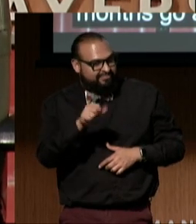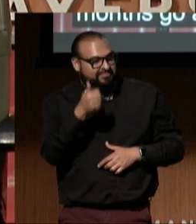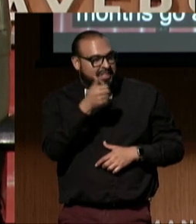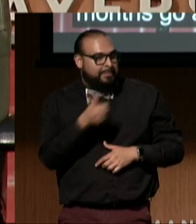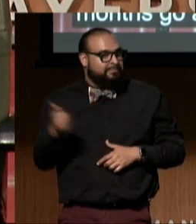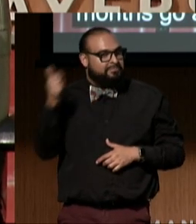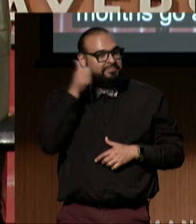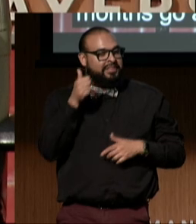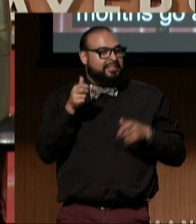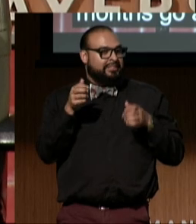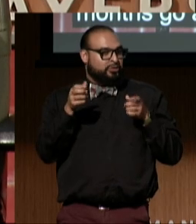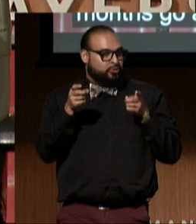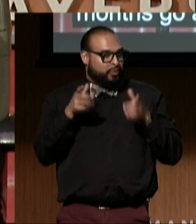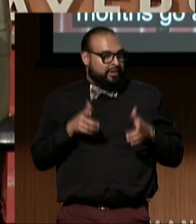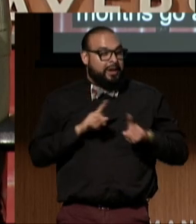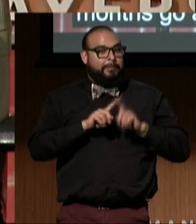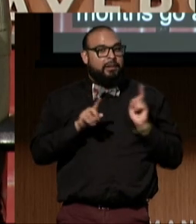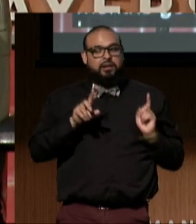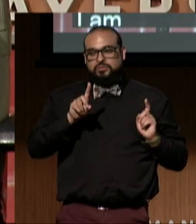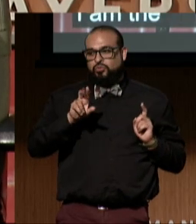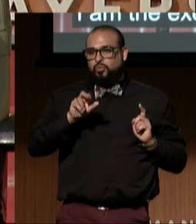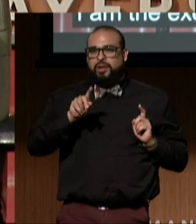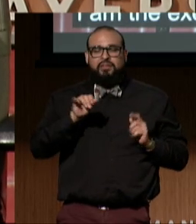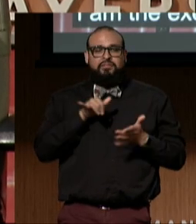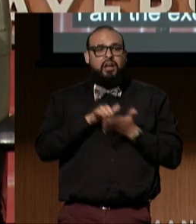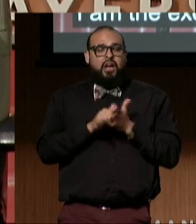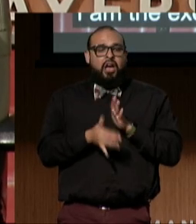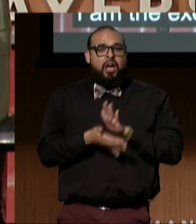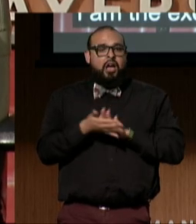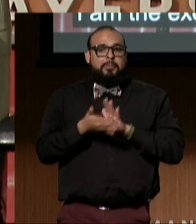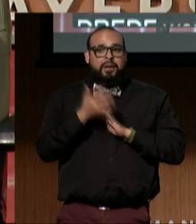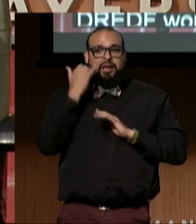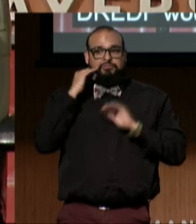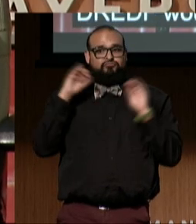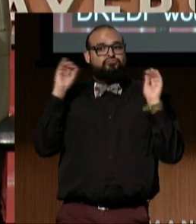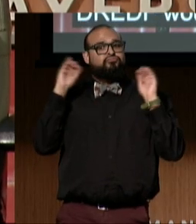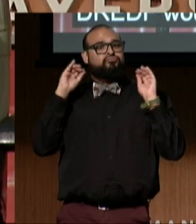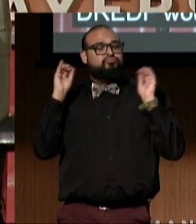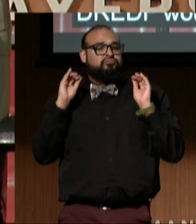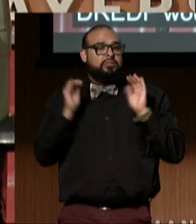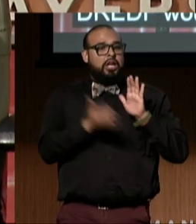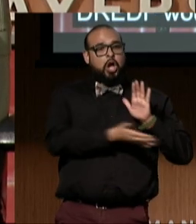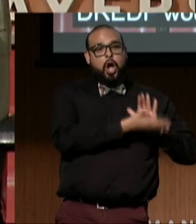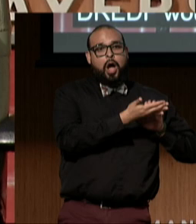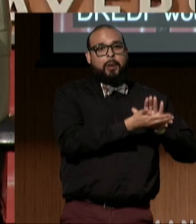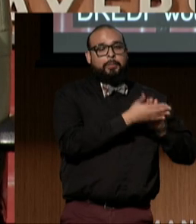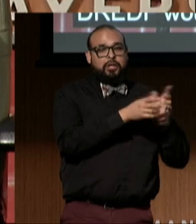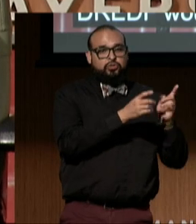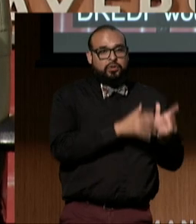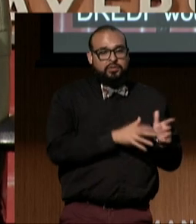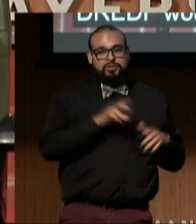but I want to say that DREDF would not run without our operations director, Diana Vega.